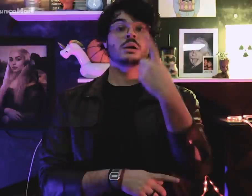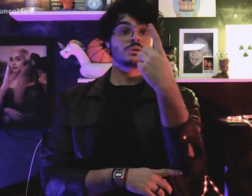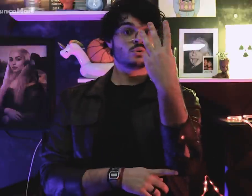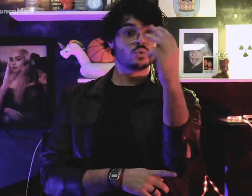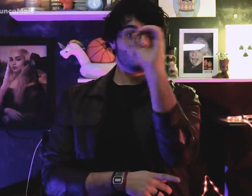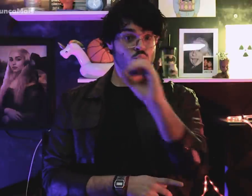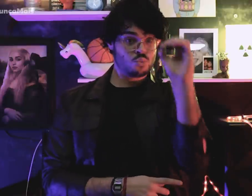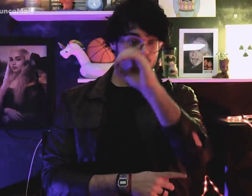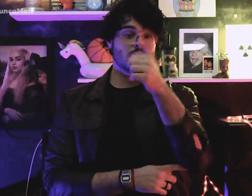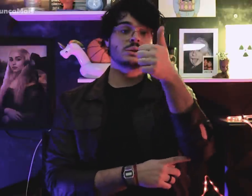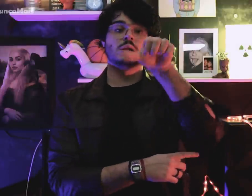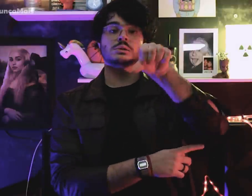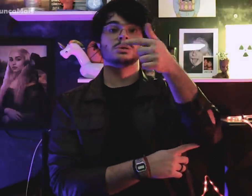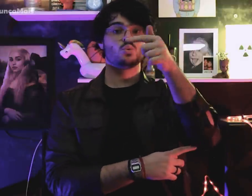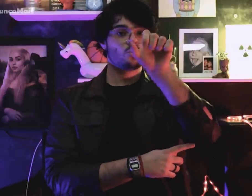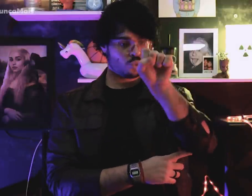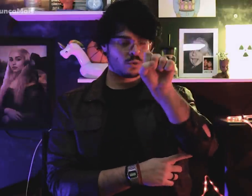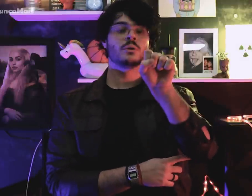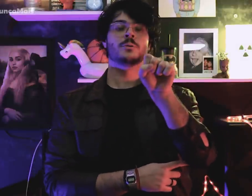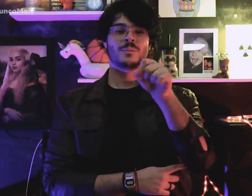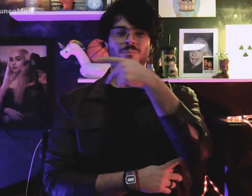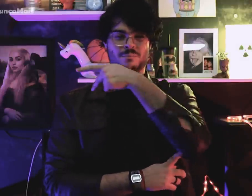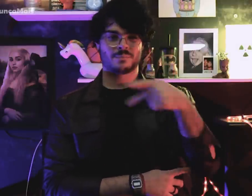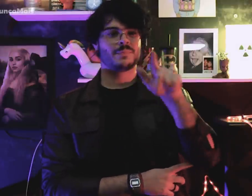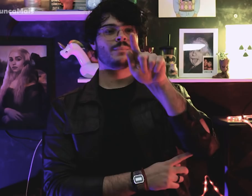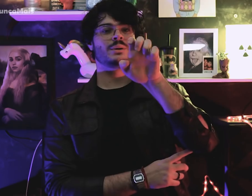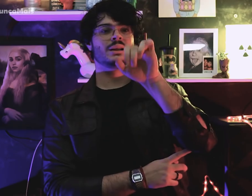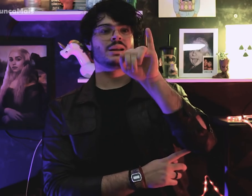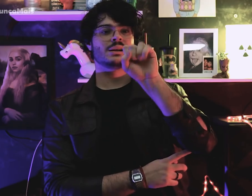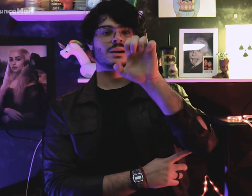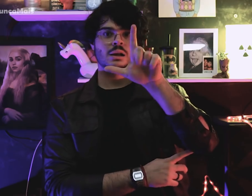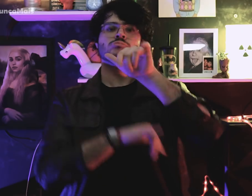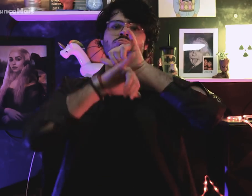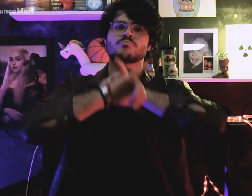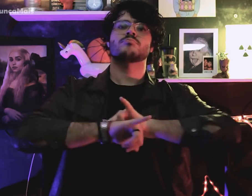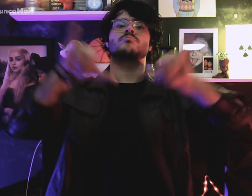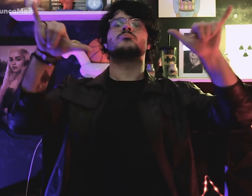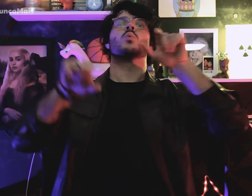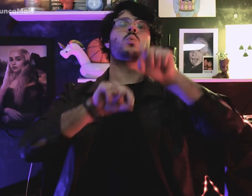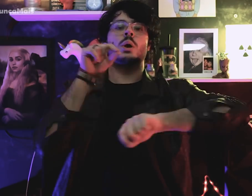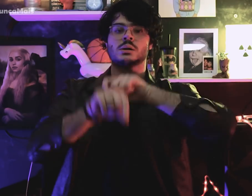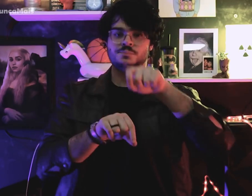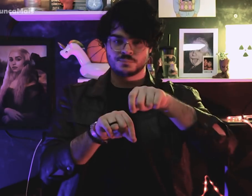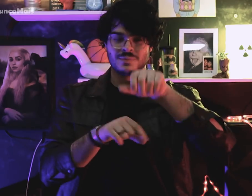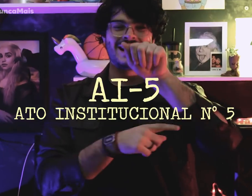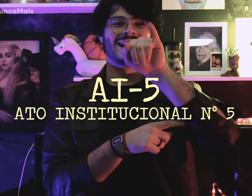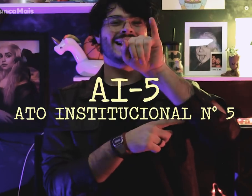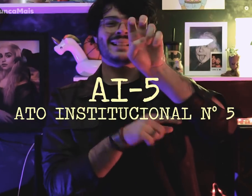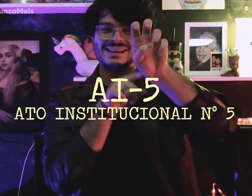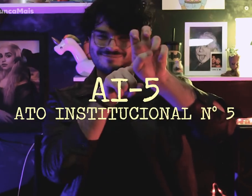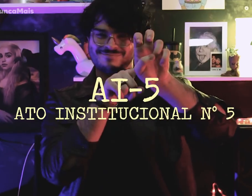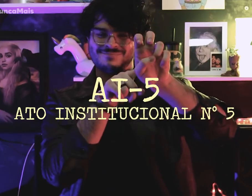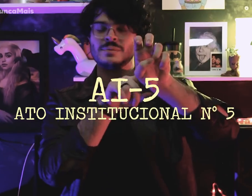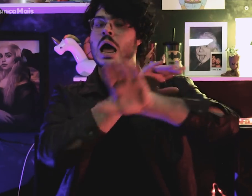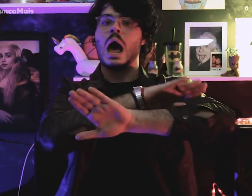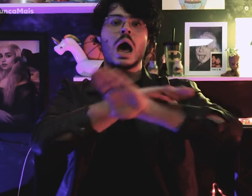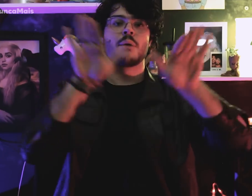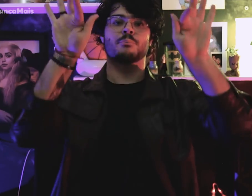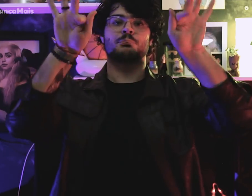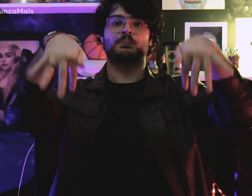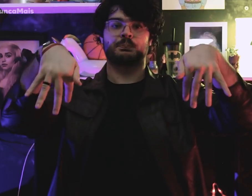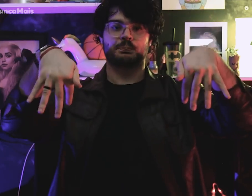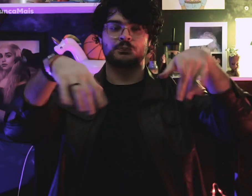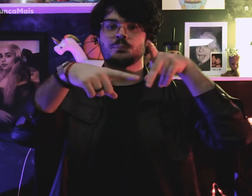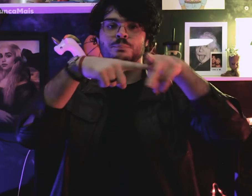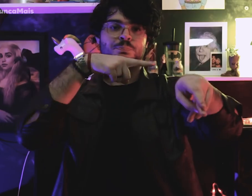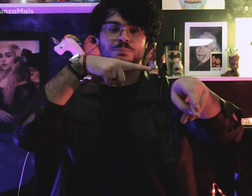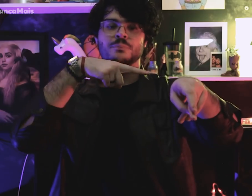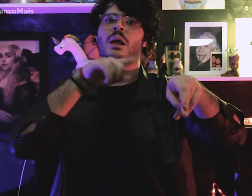Em 13 de outubro de 1978, o presidente Geisel anunciou o fim do AI-5,